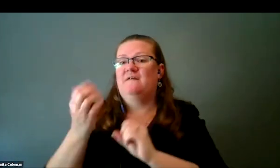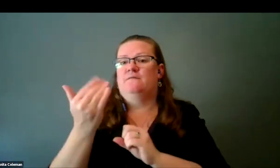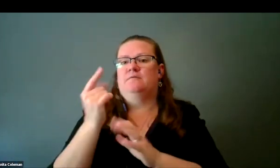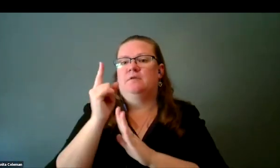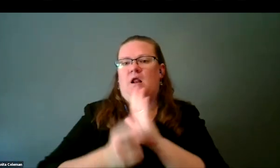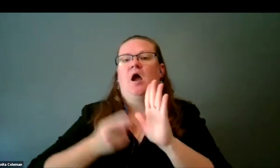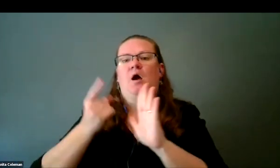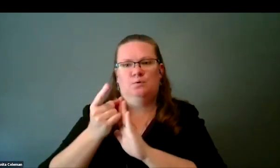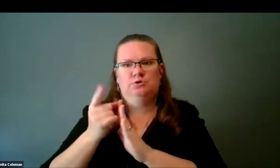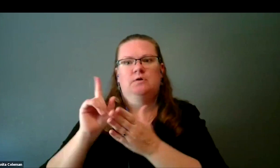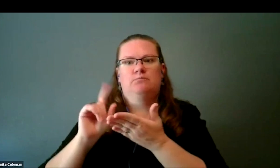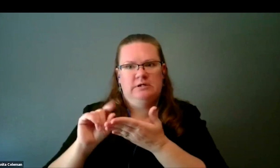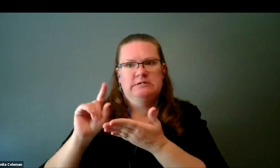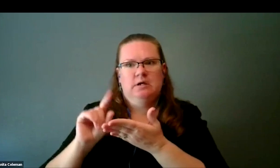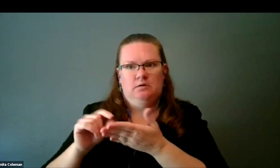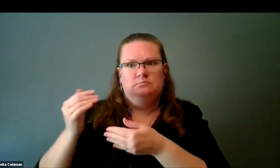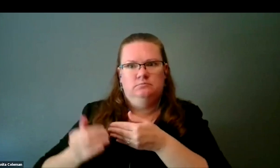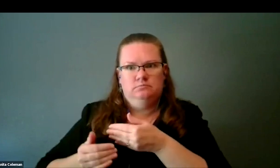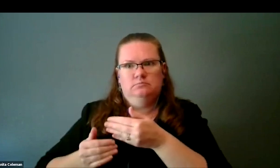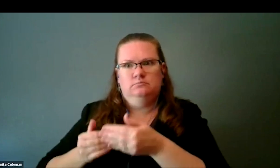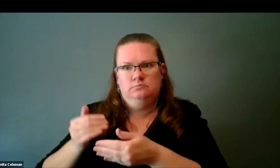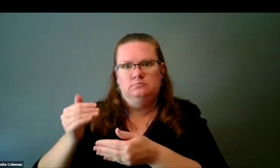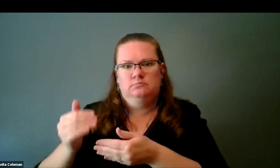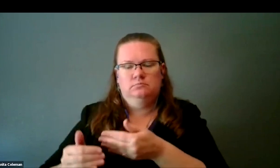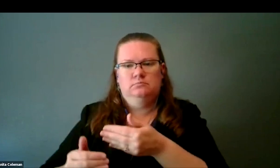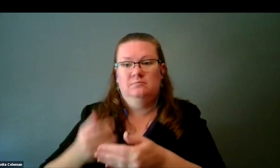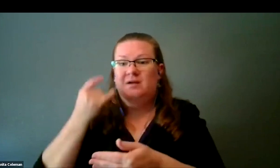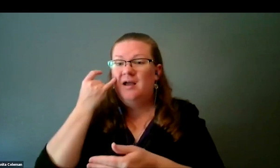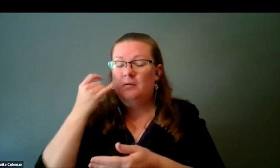If it messes up, there are many tears.